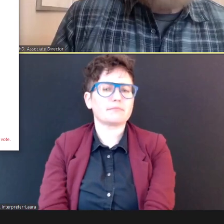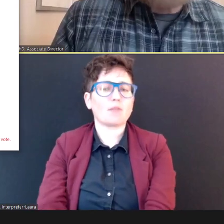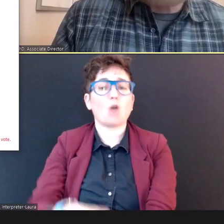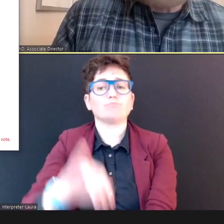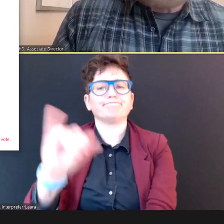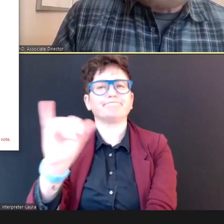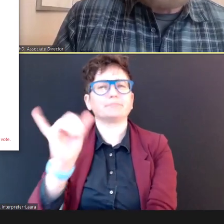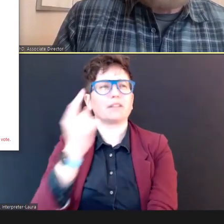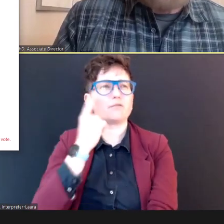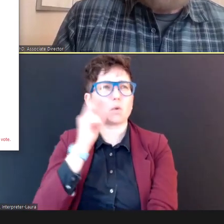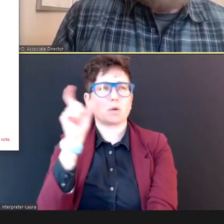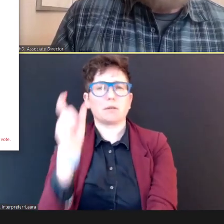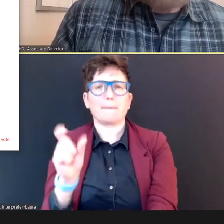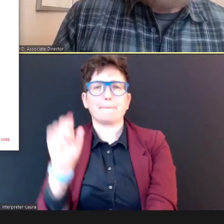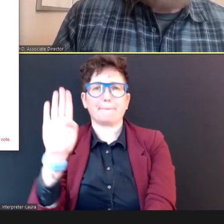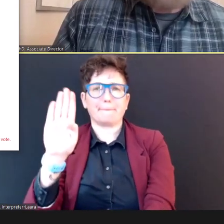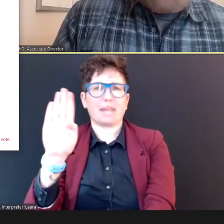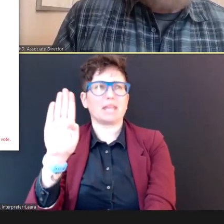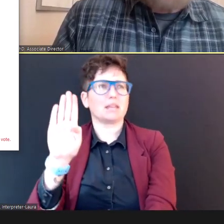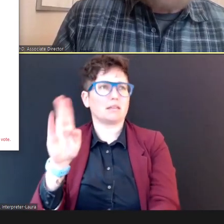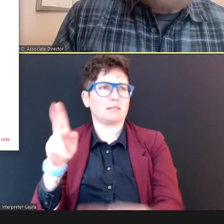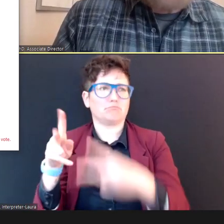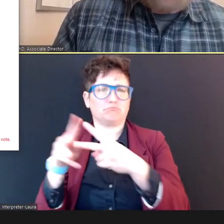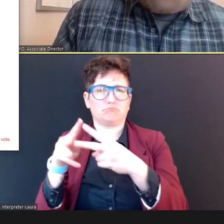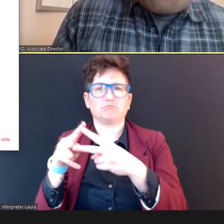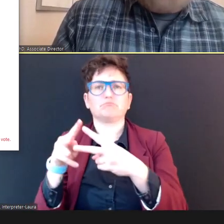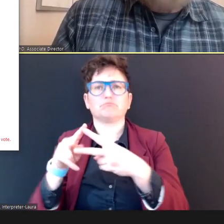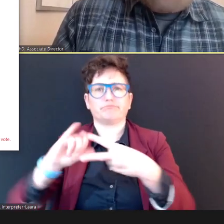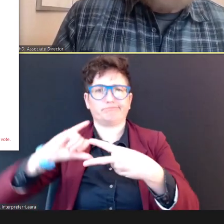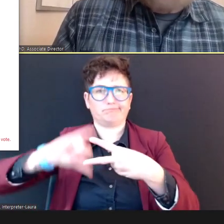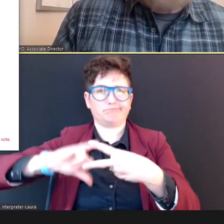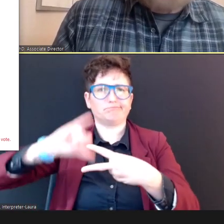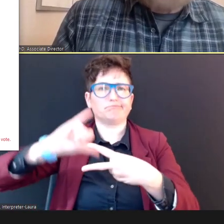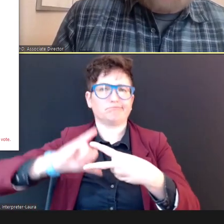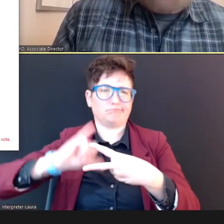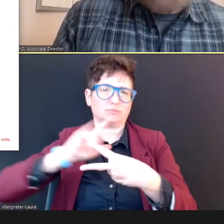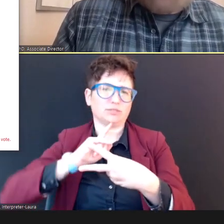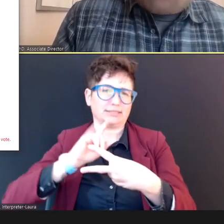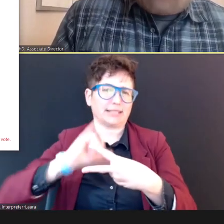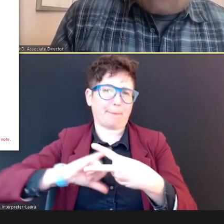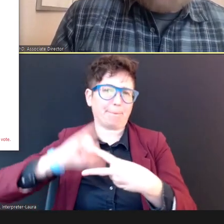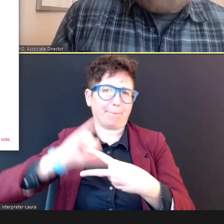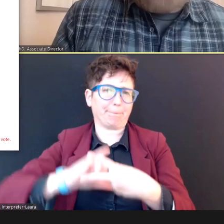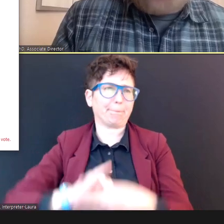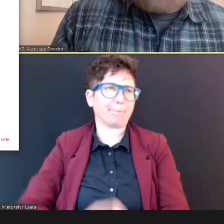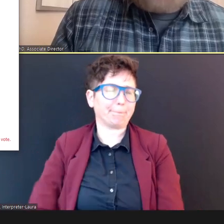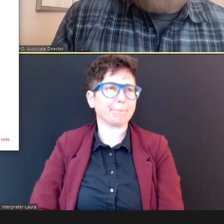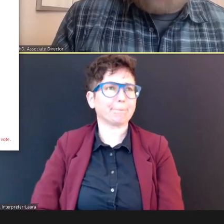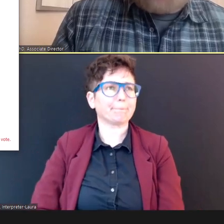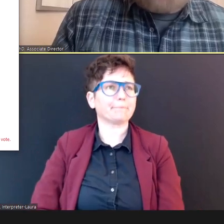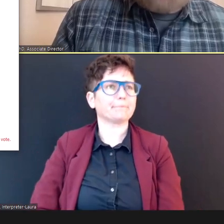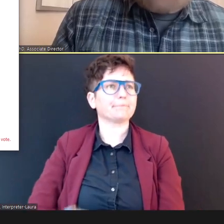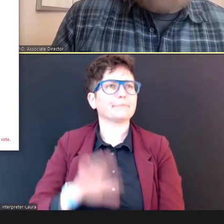Those two devices, are basically, the same. And then the rest of them, that you see there, are individual devices,